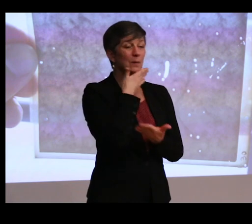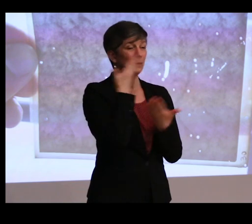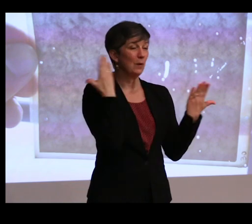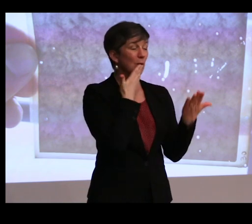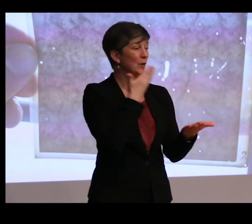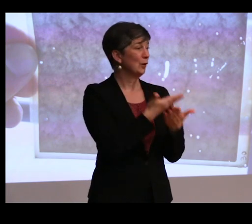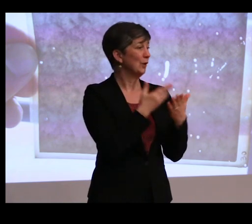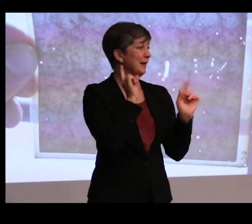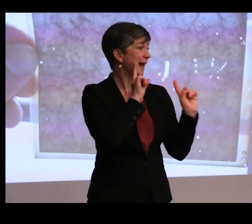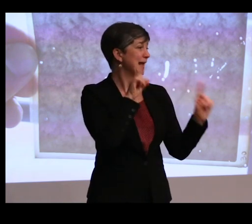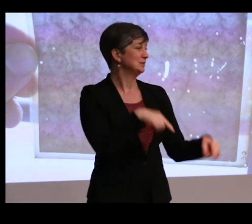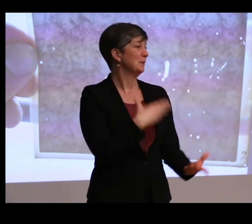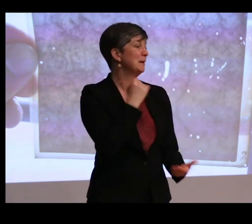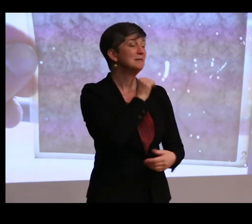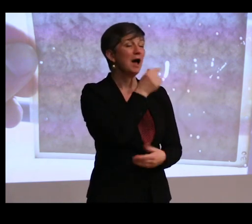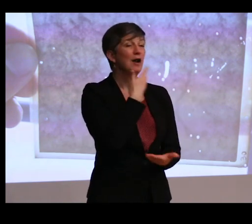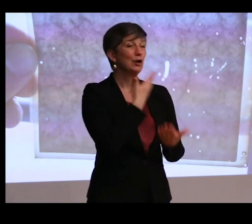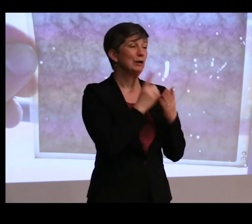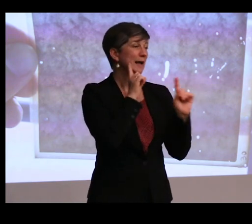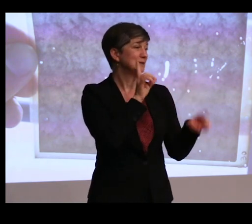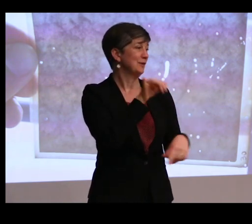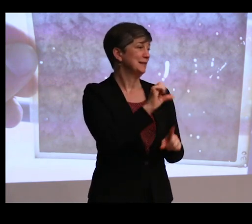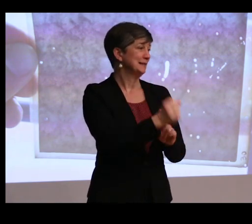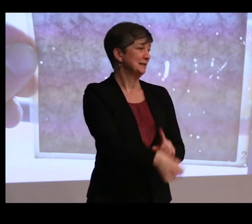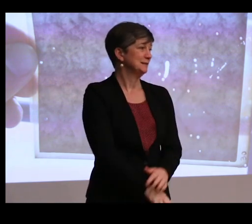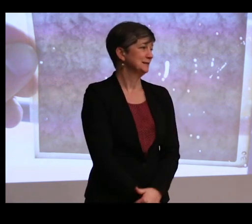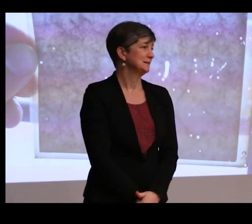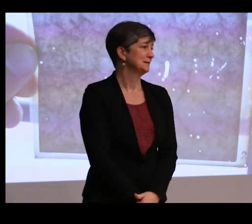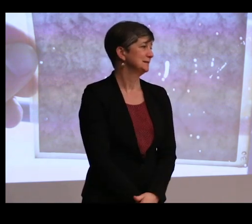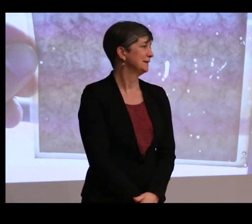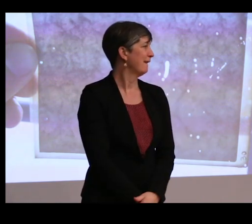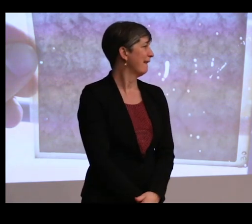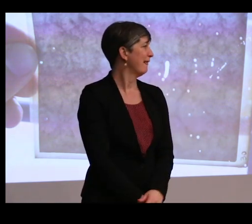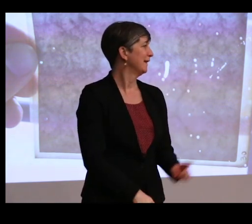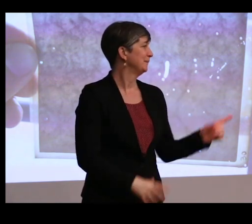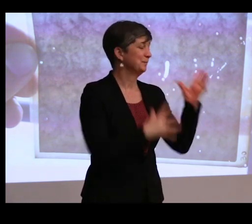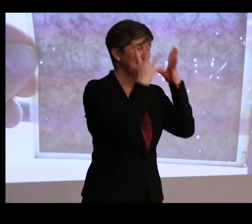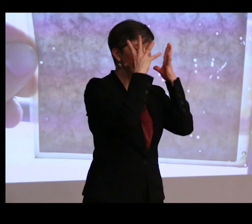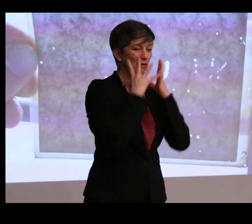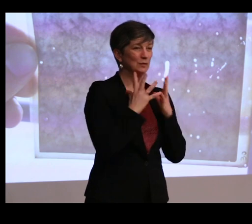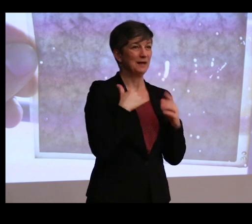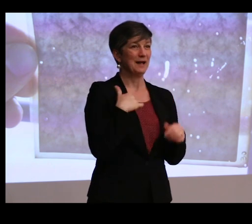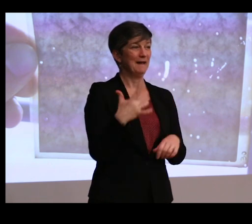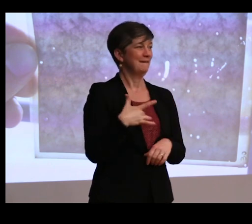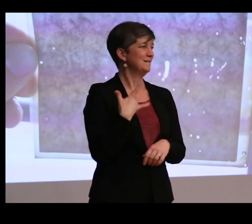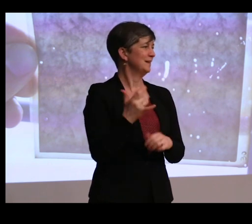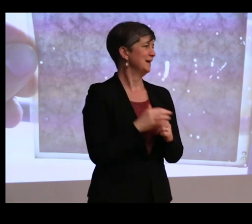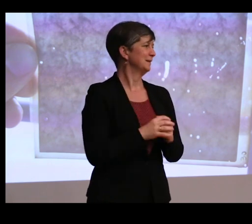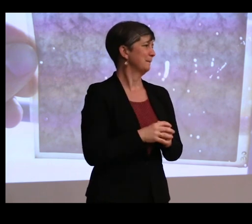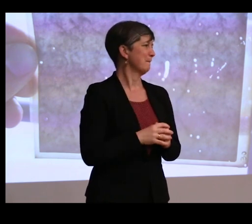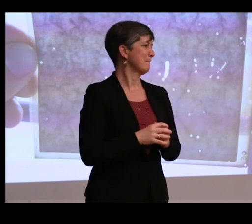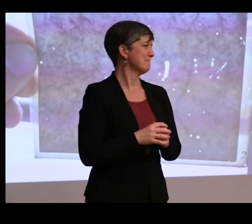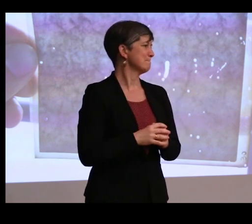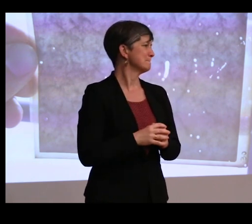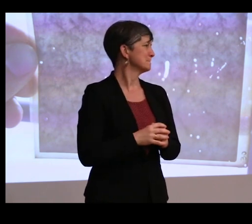And it could be there isn't any good answer in those cases. Unfortunately, I feel like we're--